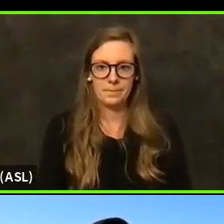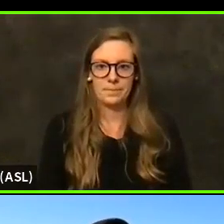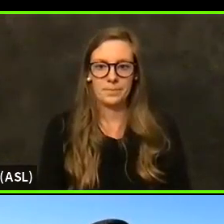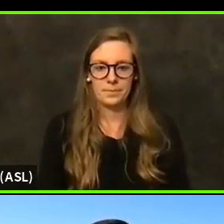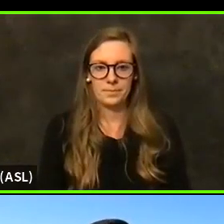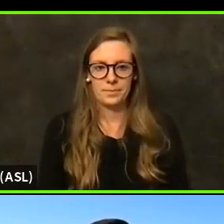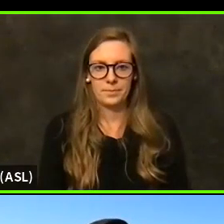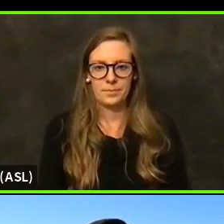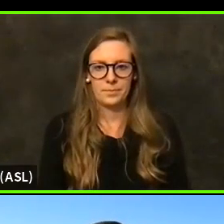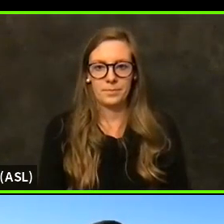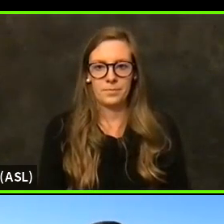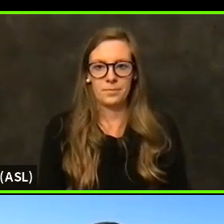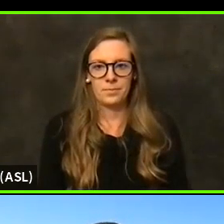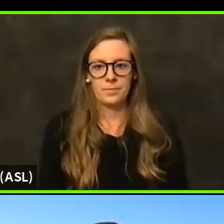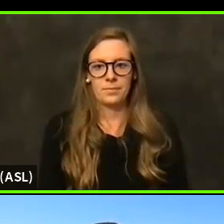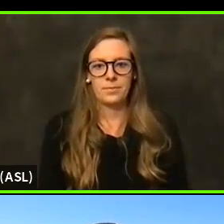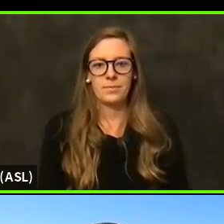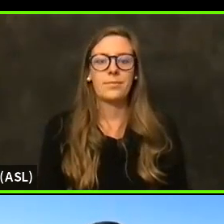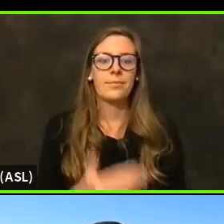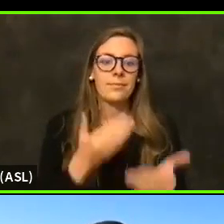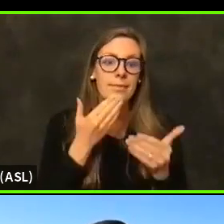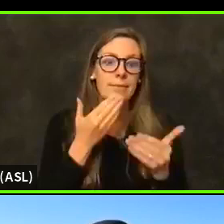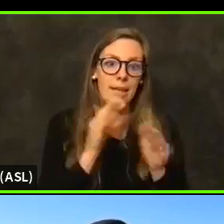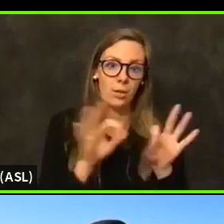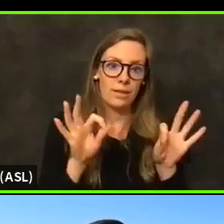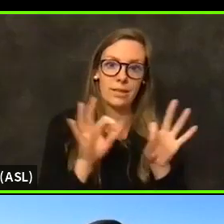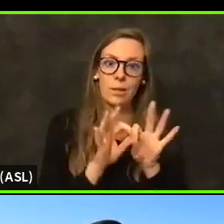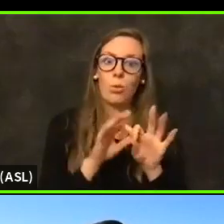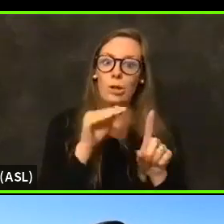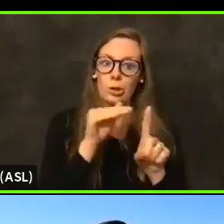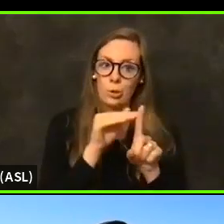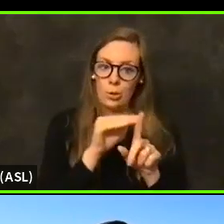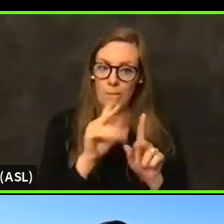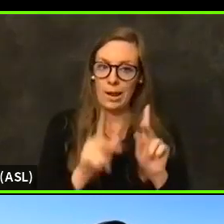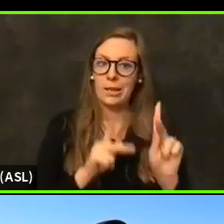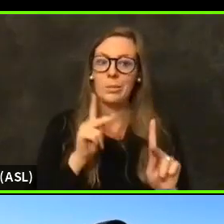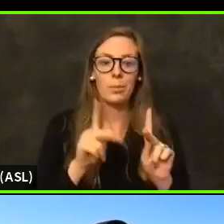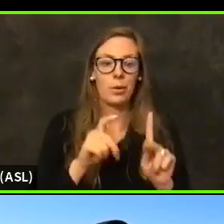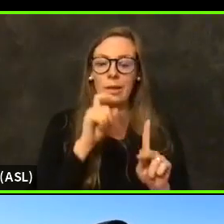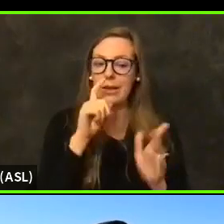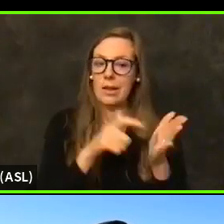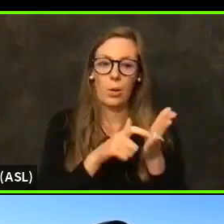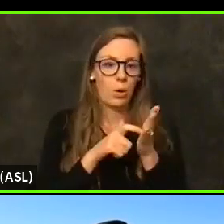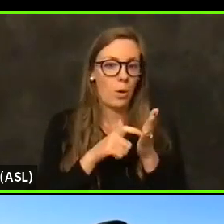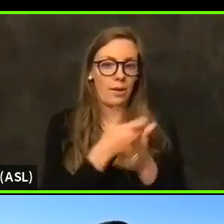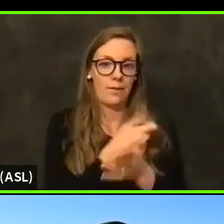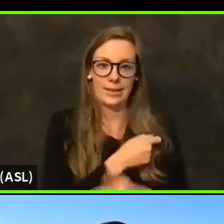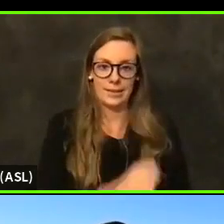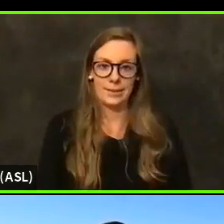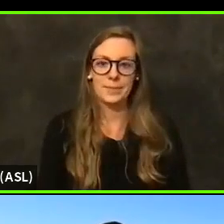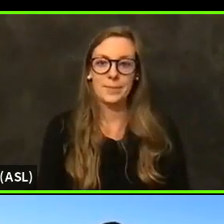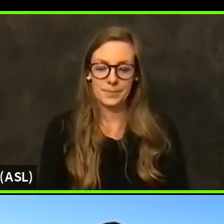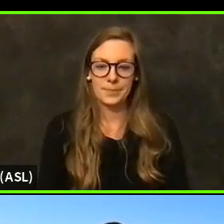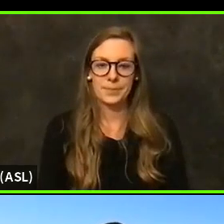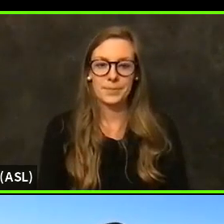So thank you, Doctor. That's an important thing to remind our listeners. OK, let's go to some of our media partners.